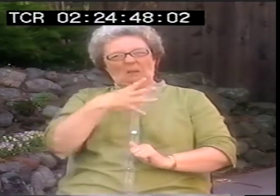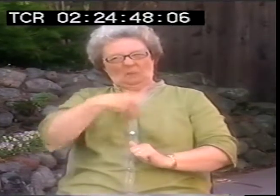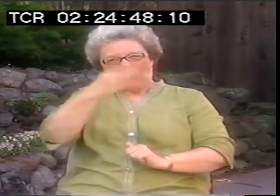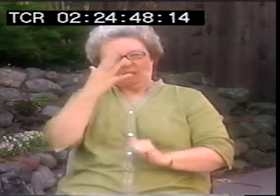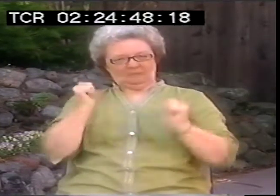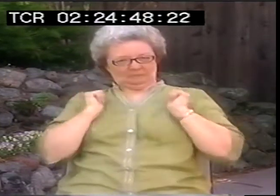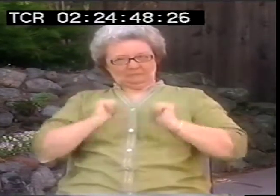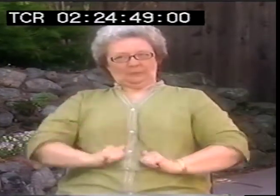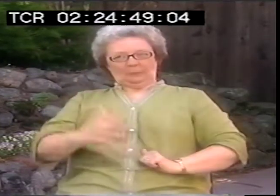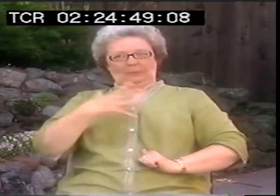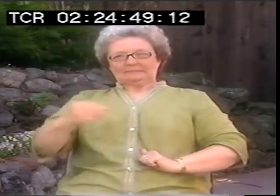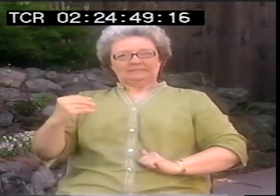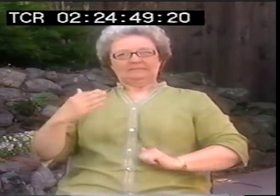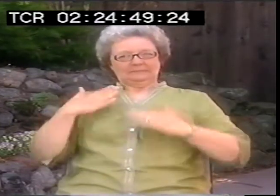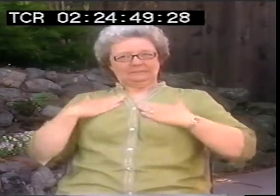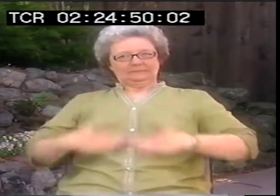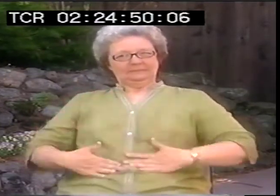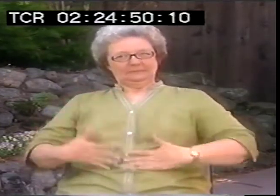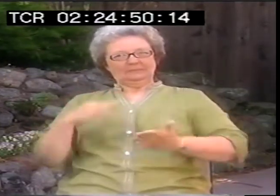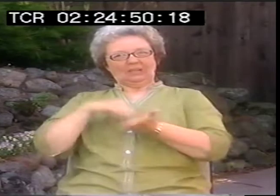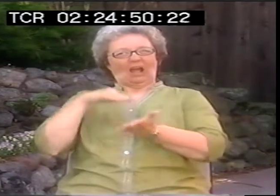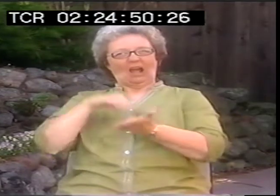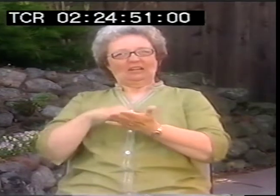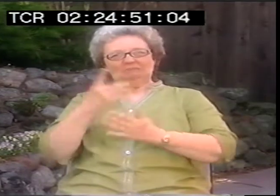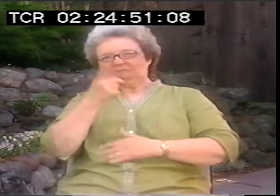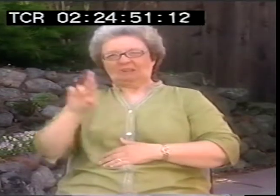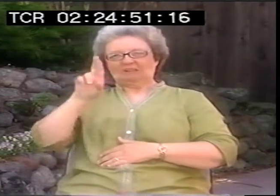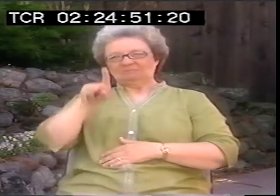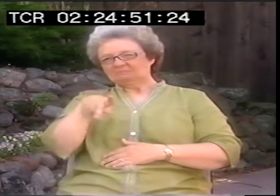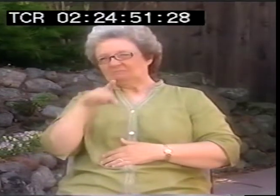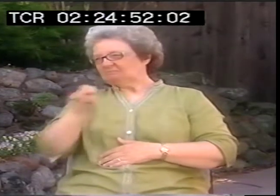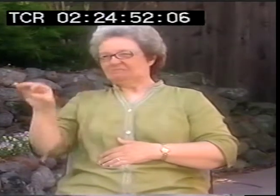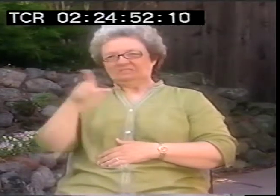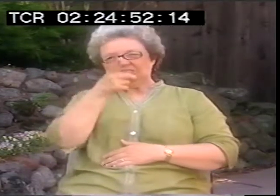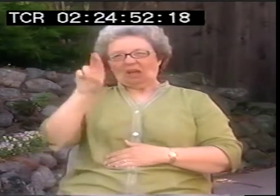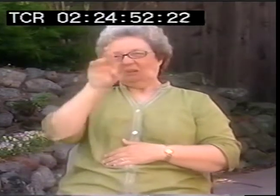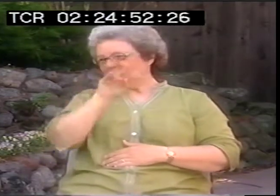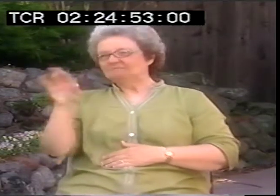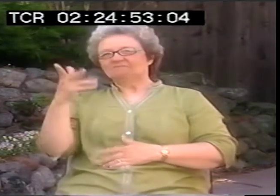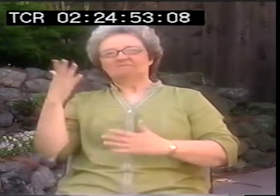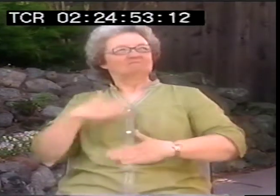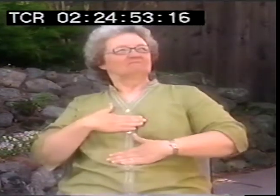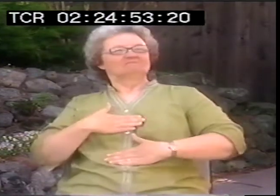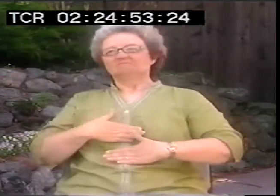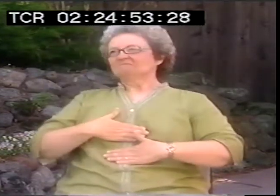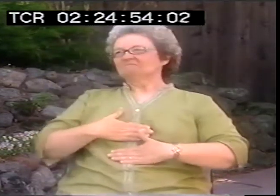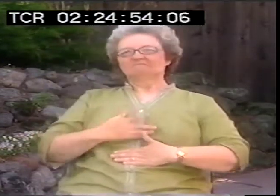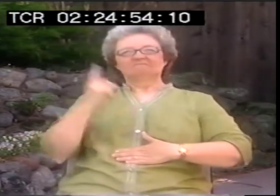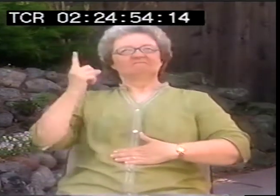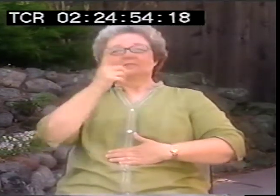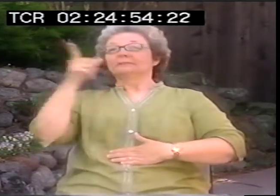Most of them are of white men in white lab coats, doctors. They have PhDs next to their names.